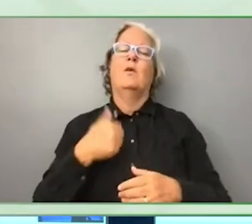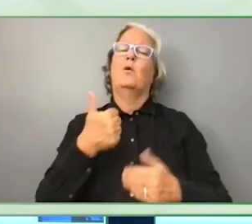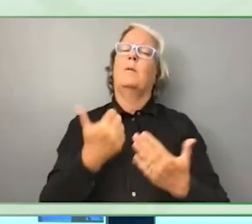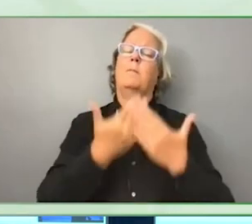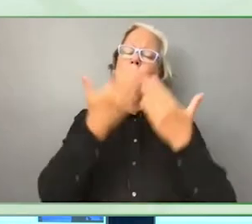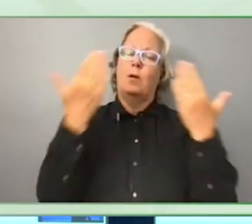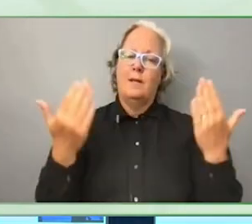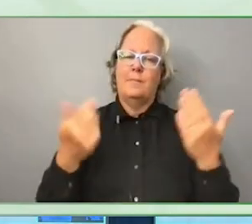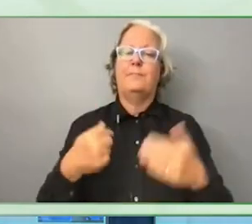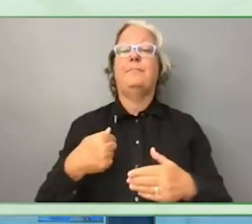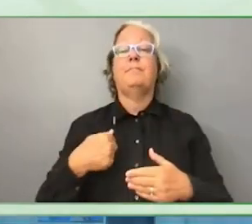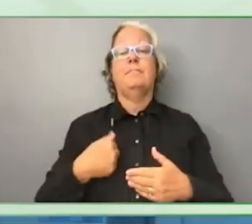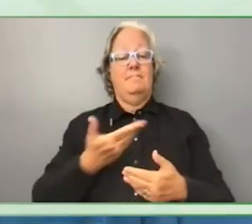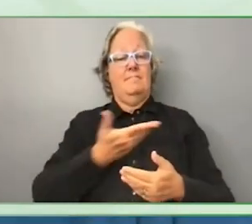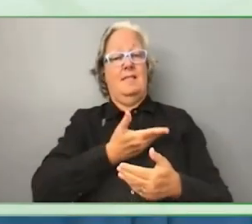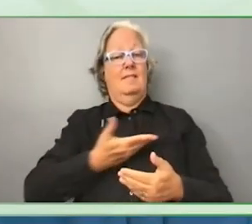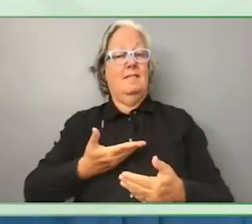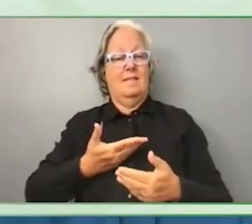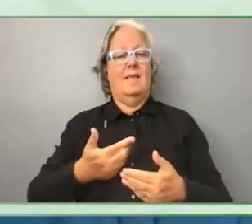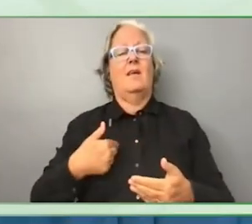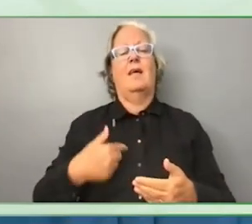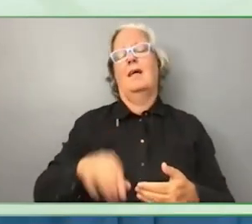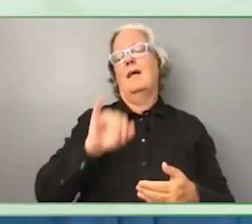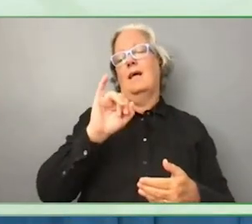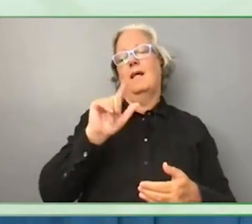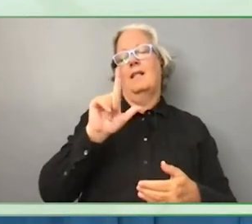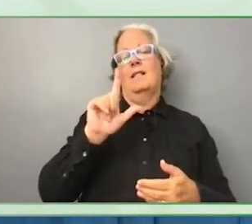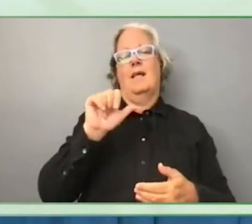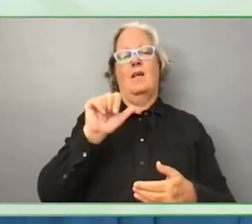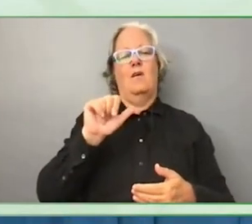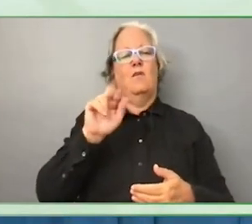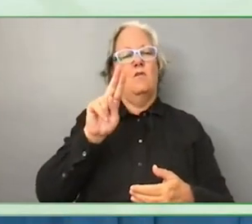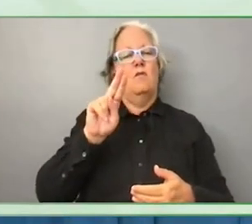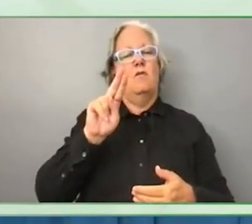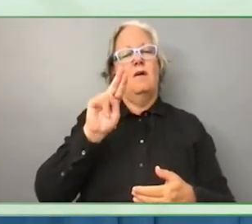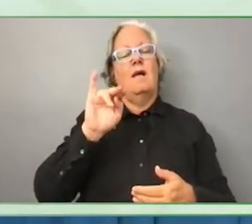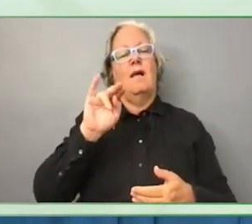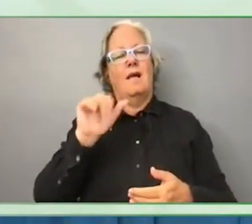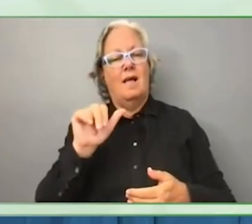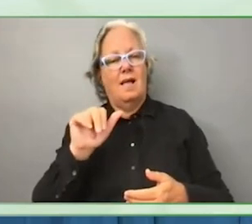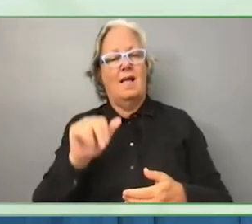I work as head of programs which stands for philanthropy Europe Association.